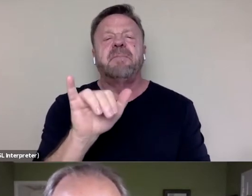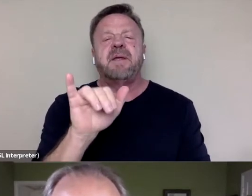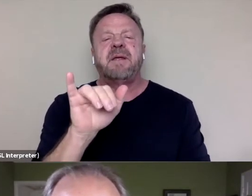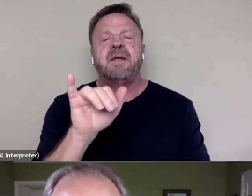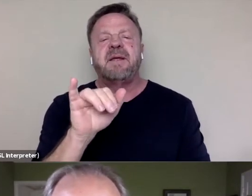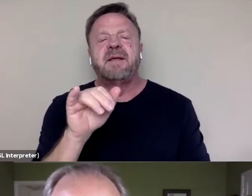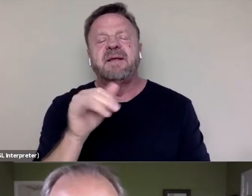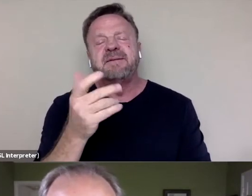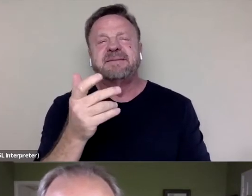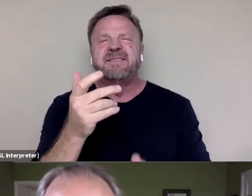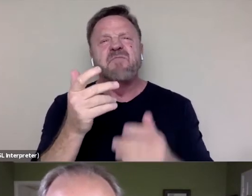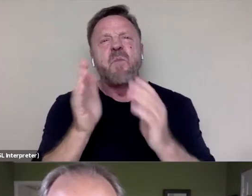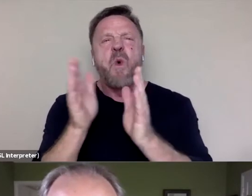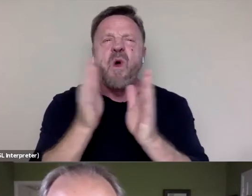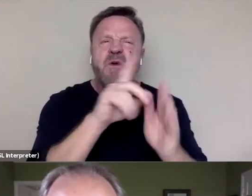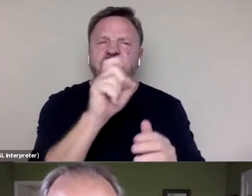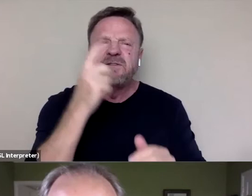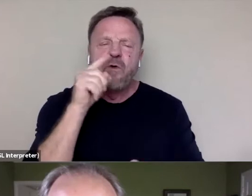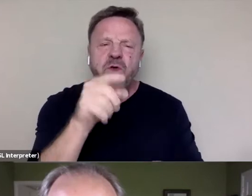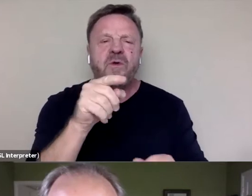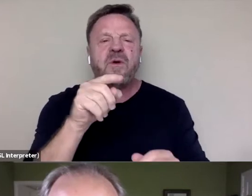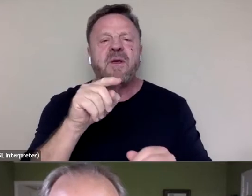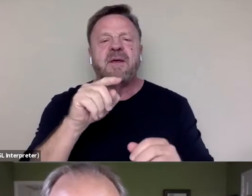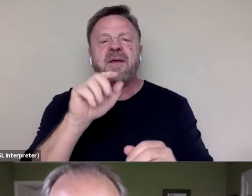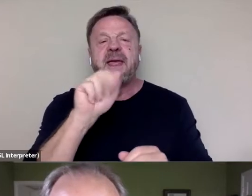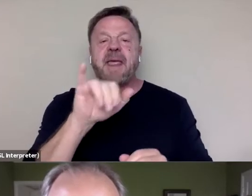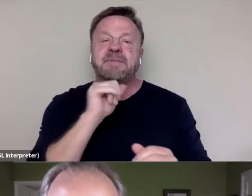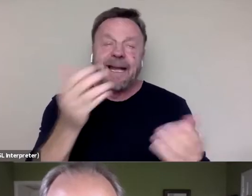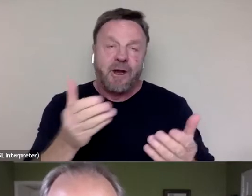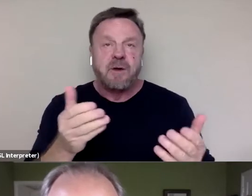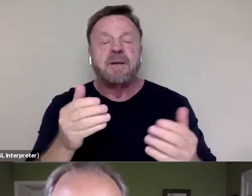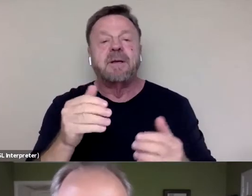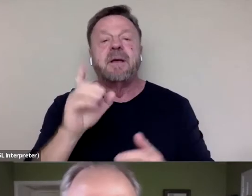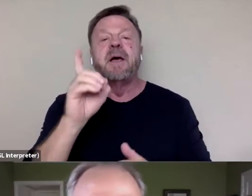but I'mma let Amy, Amy's not you. I'm sure you can chime in as well.